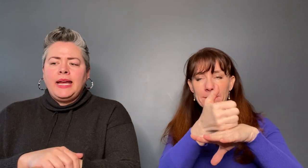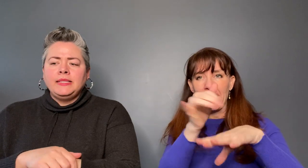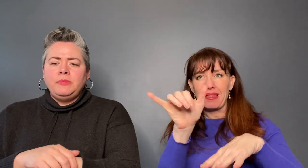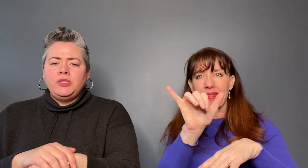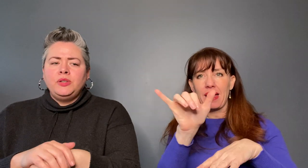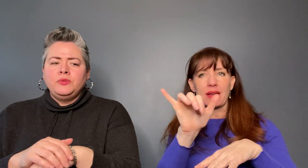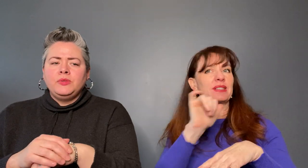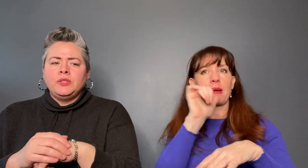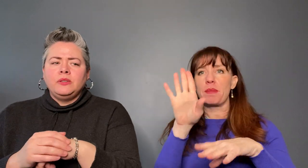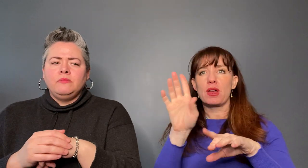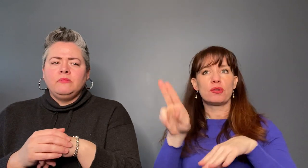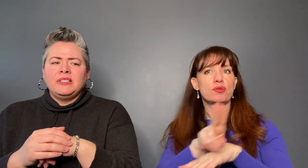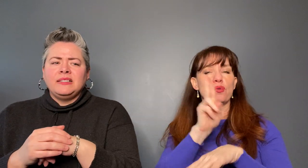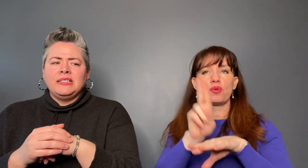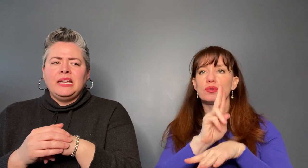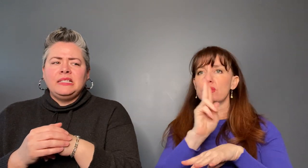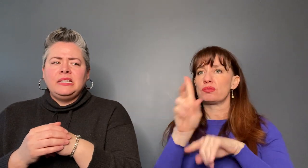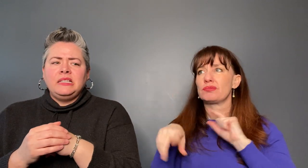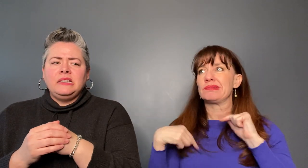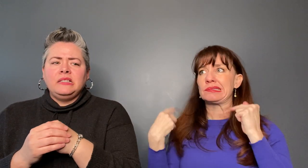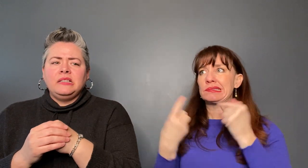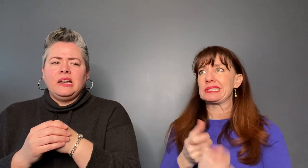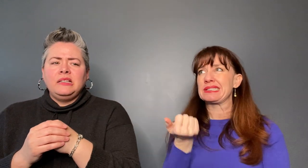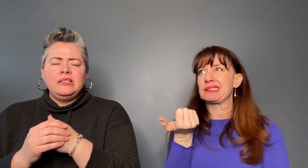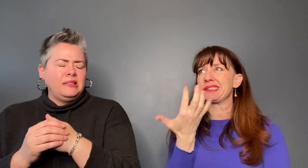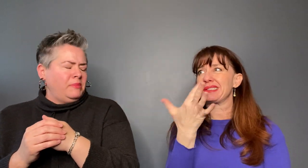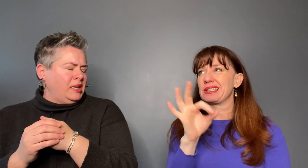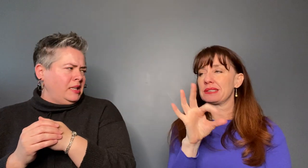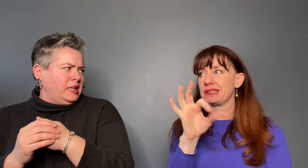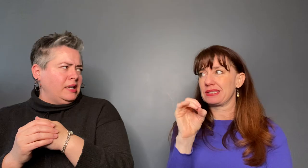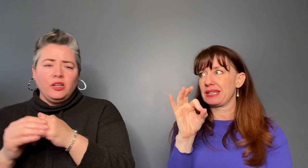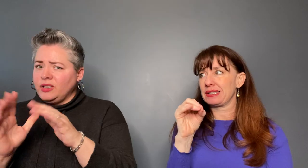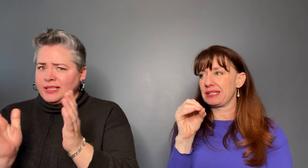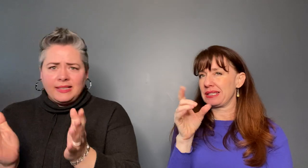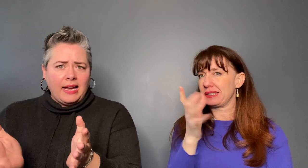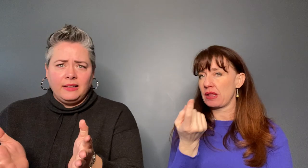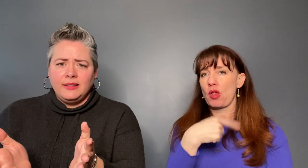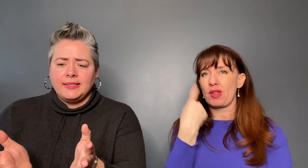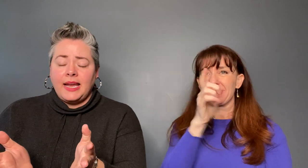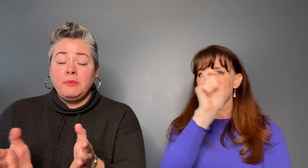hasn't been used since 1990 and it looks